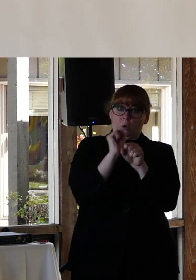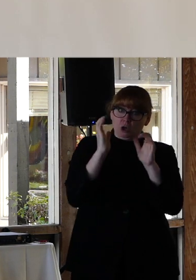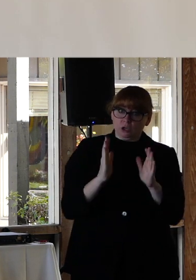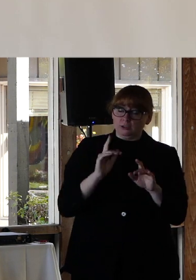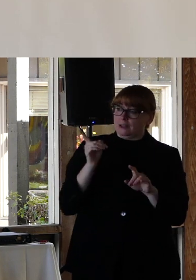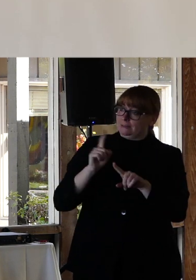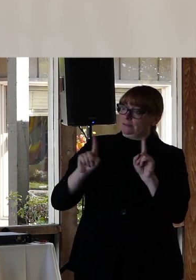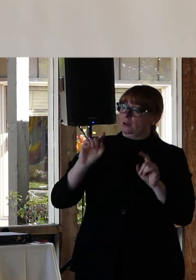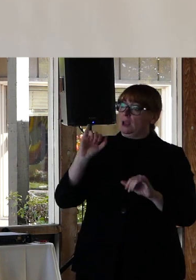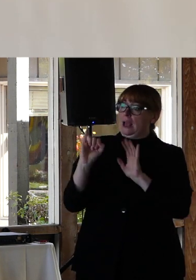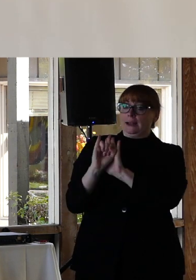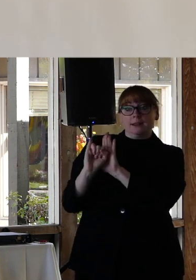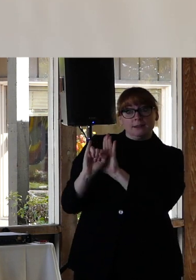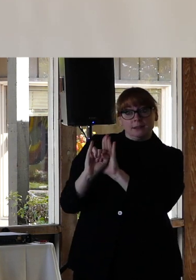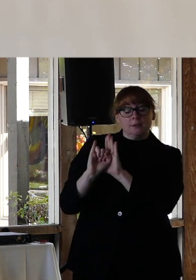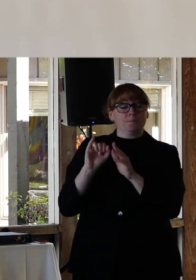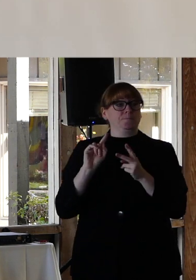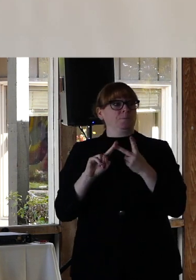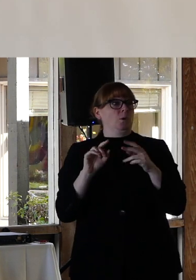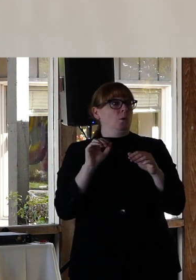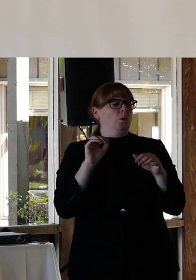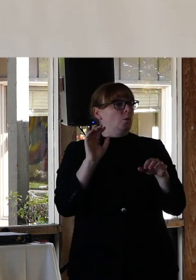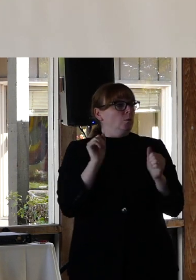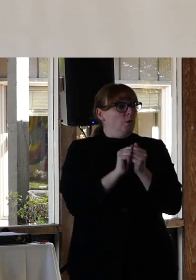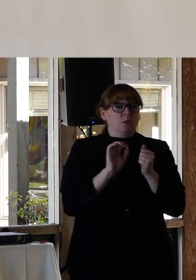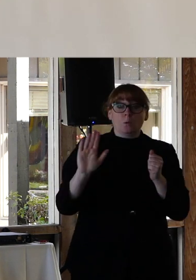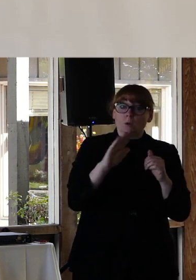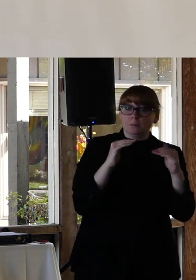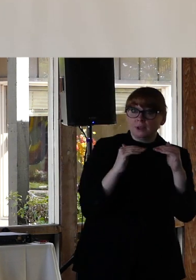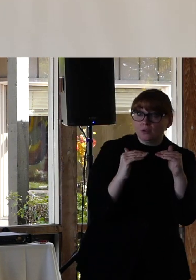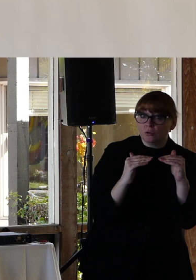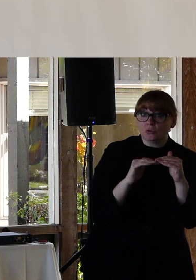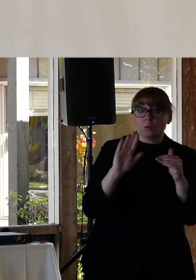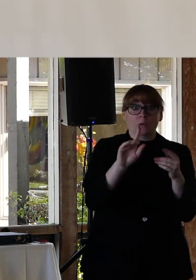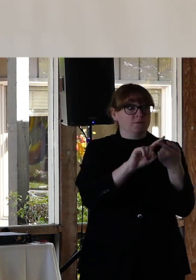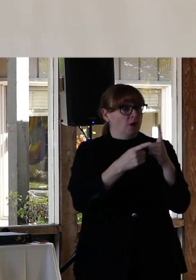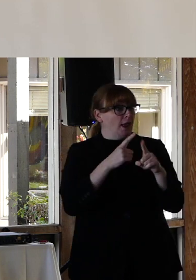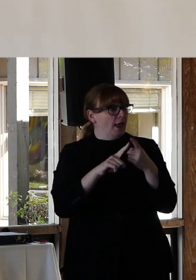than you, or with your peers, or your friends who try to speak up and get silenced